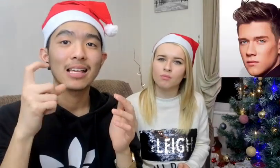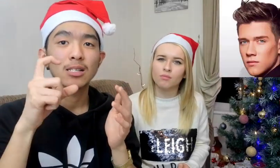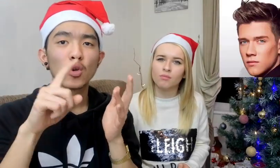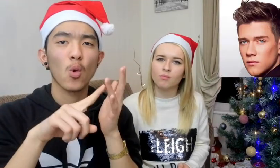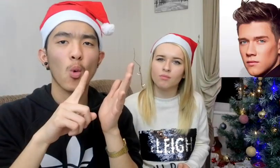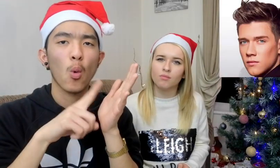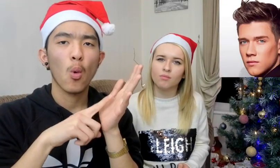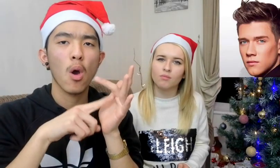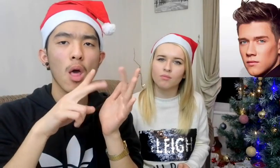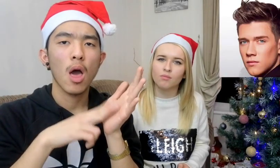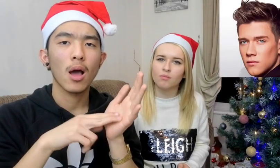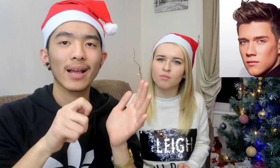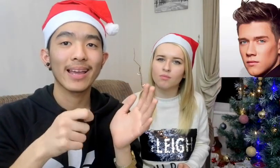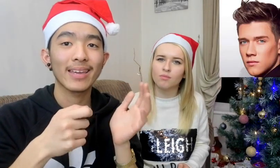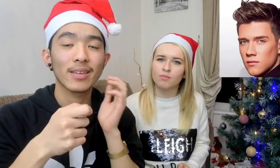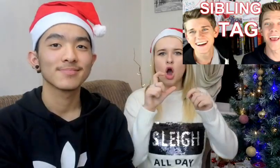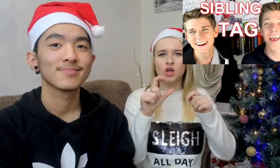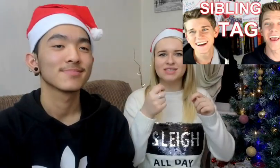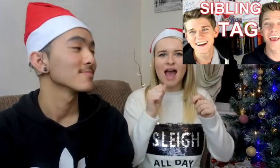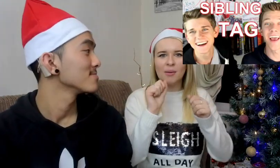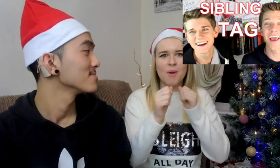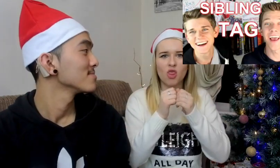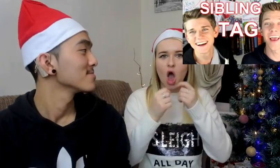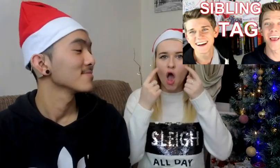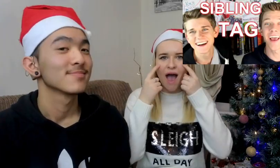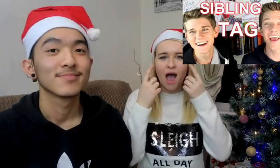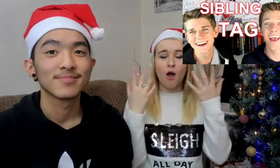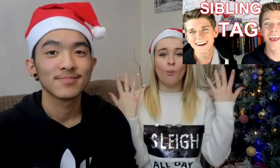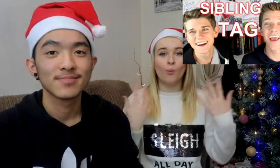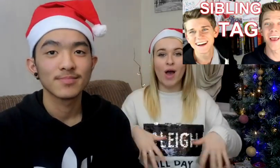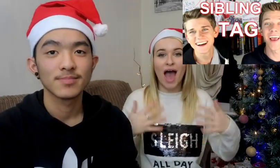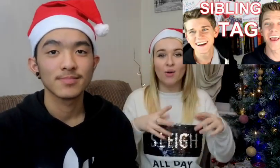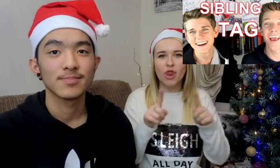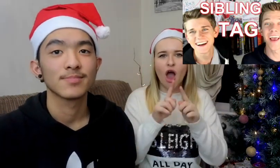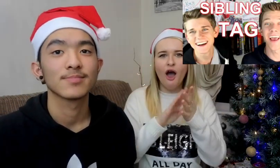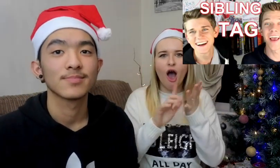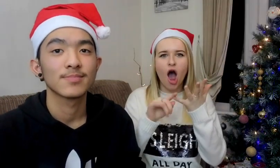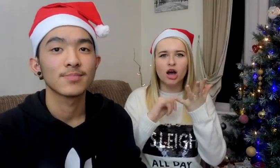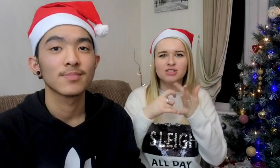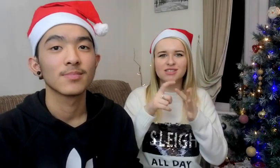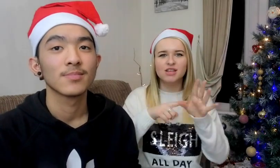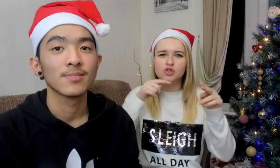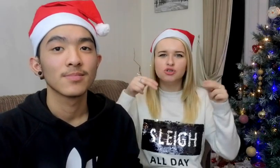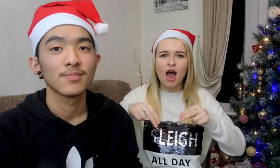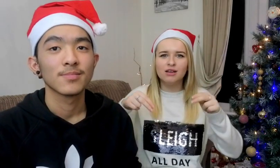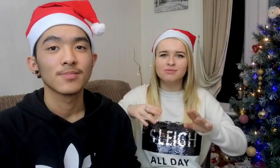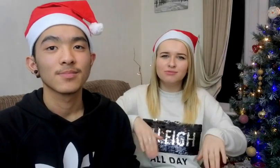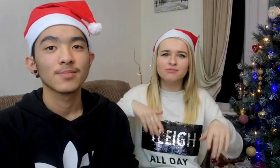Collins Key Collins Key and his brother's eyes are amazing It is like Husky's eye